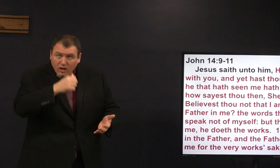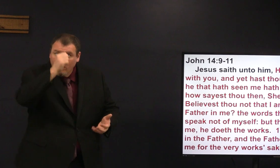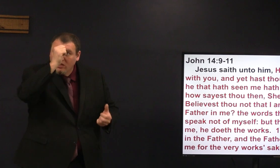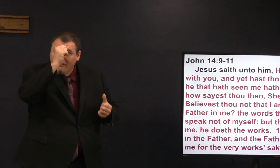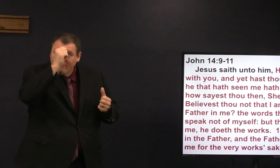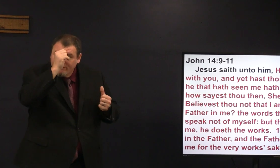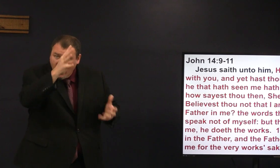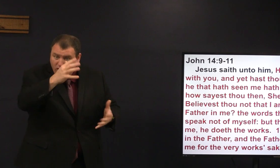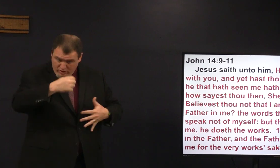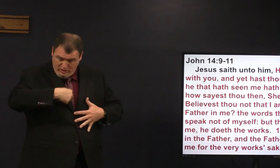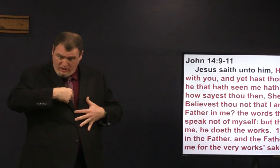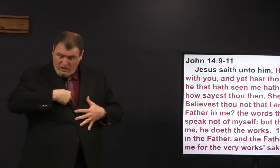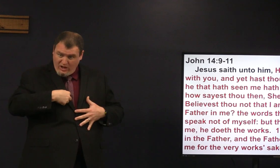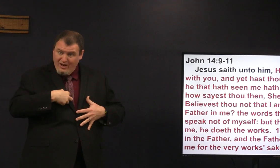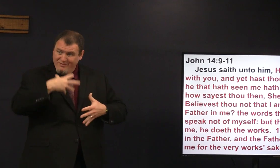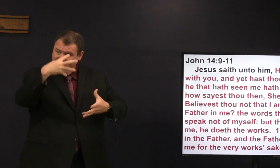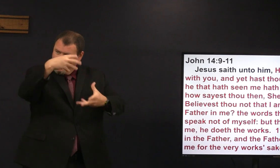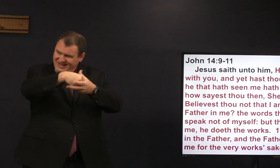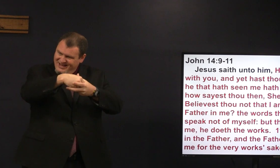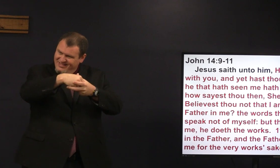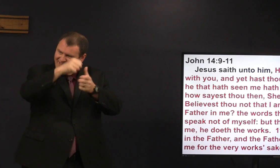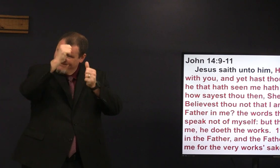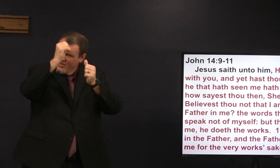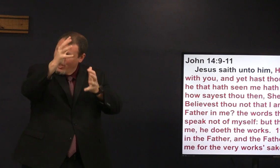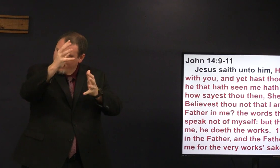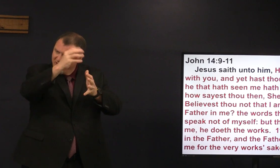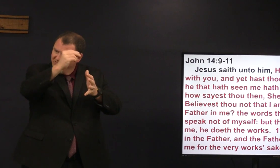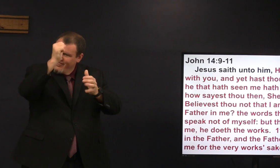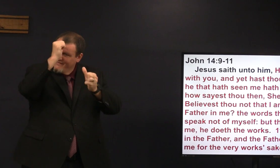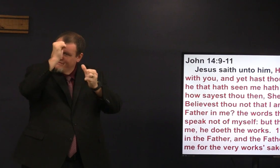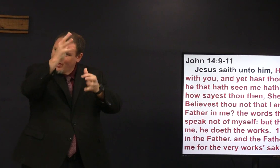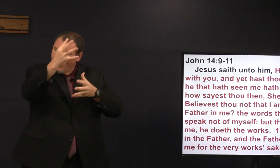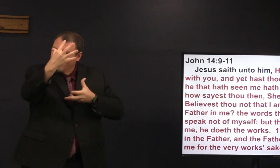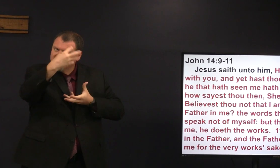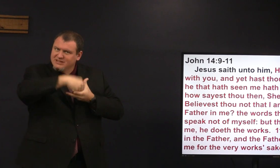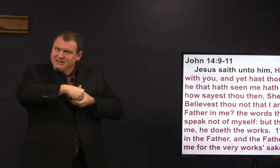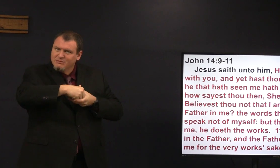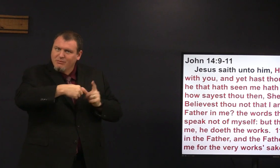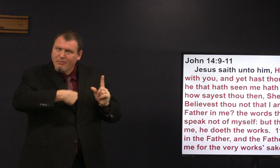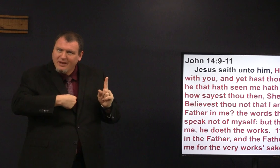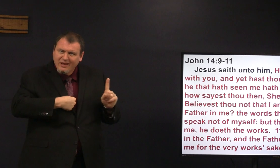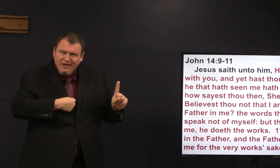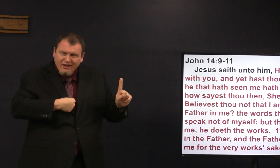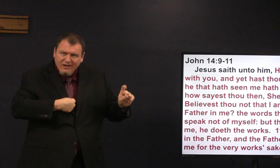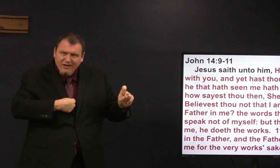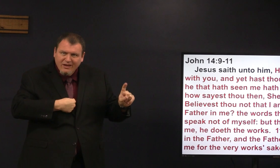you don't believe me the father is in me and I am in the father